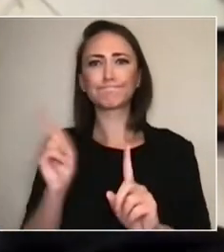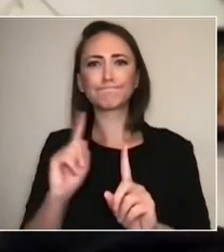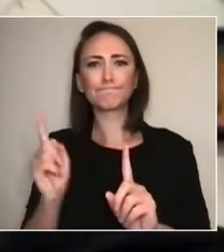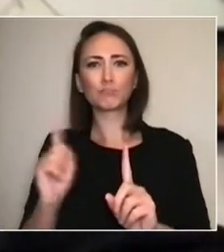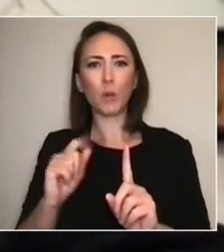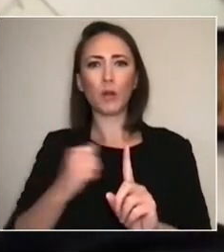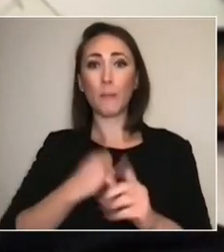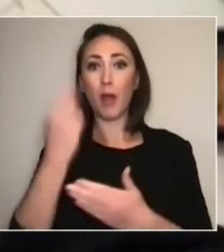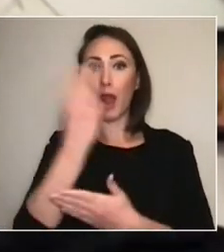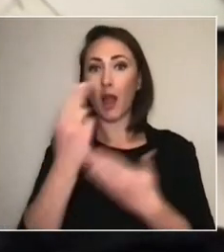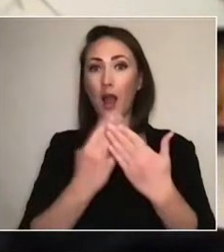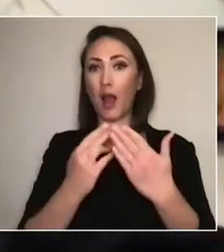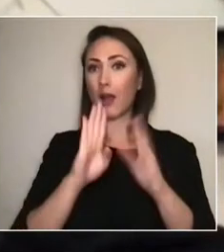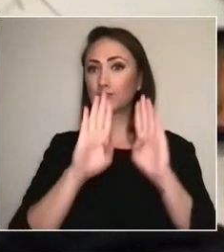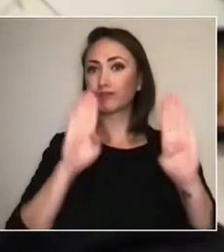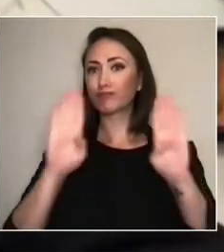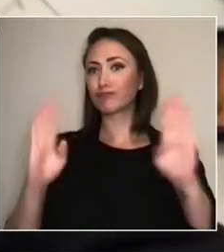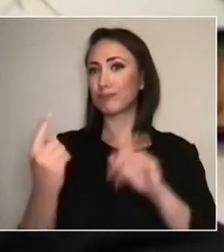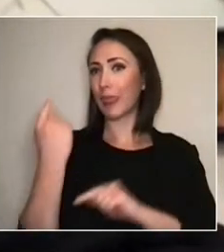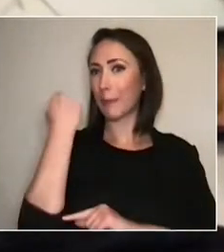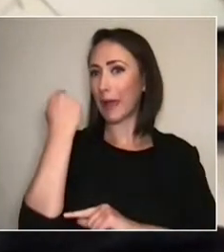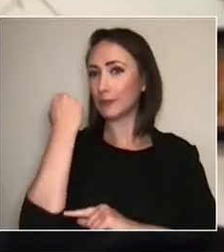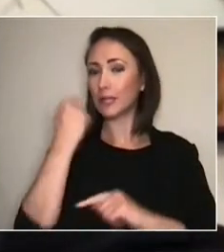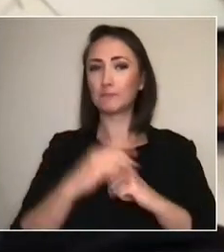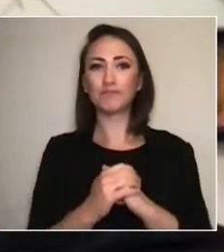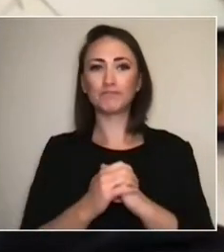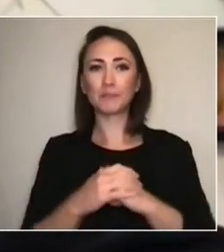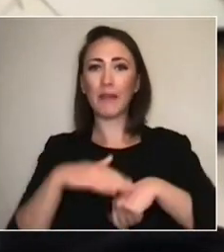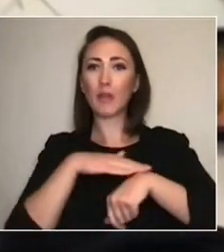I have blue earrings, and I have a gold lei on,